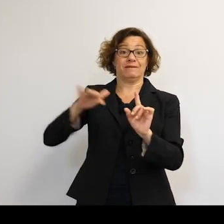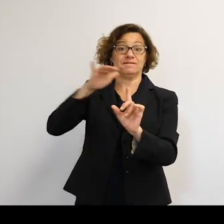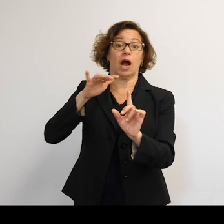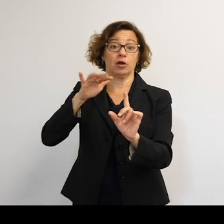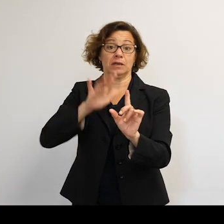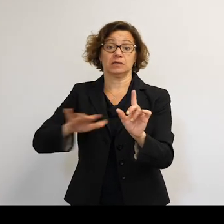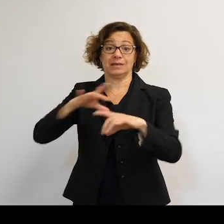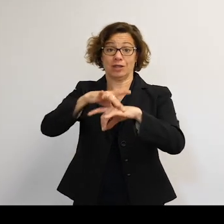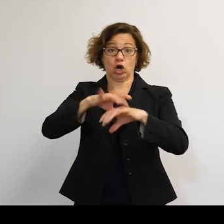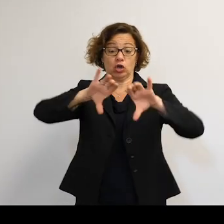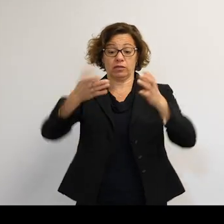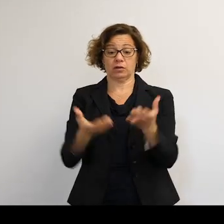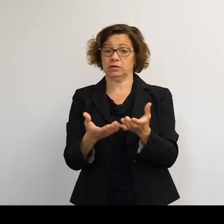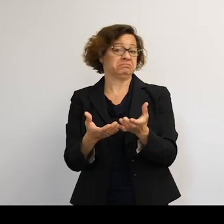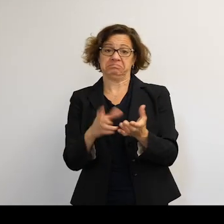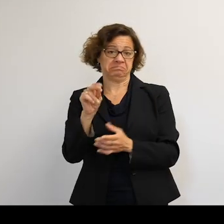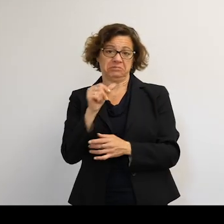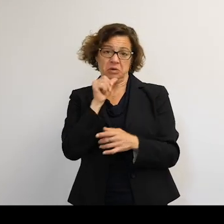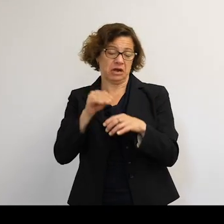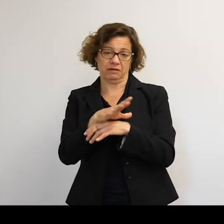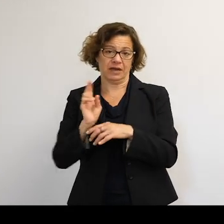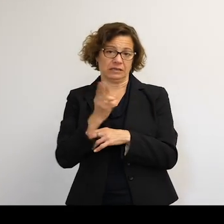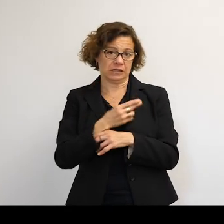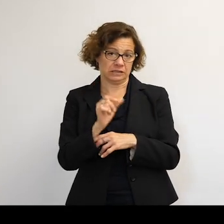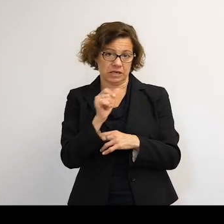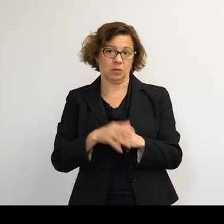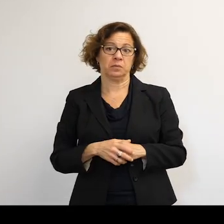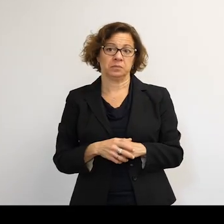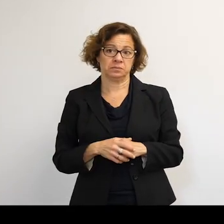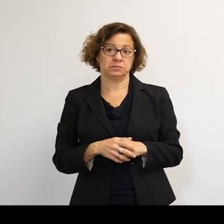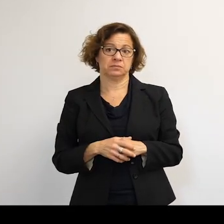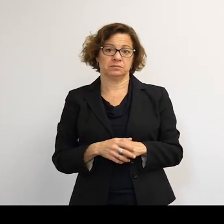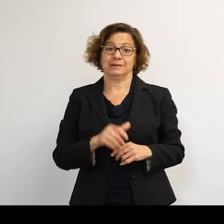the Earth environment itself-- I'd say no. That's now.